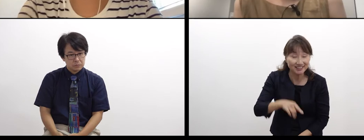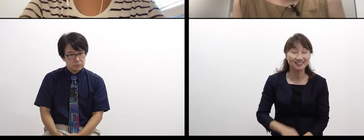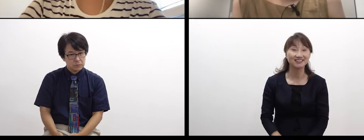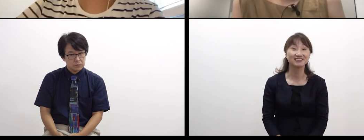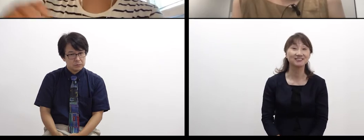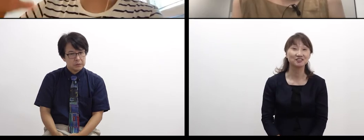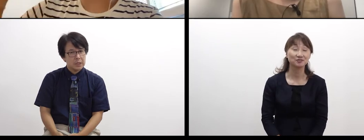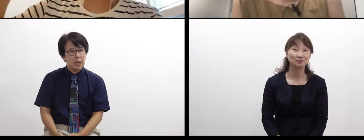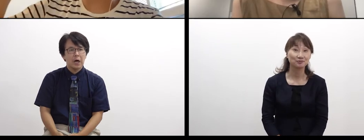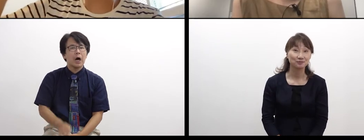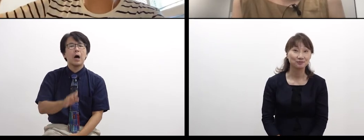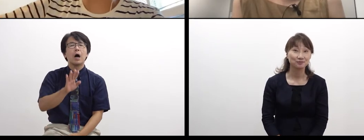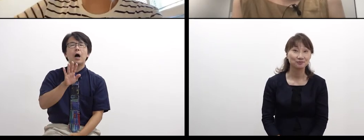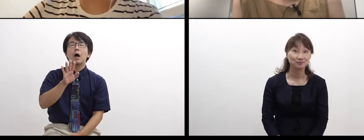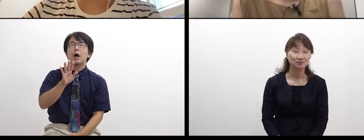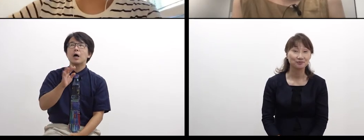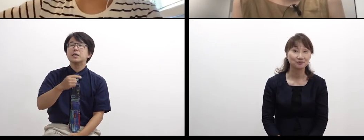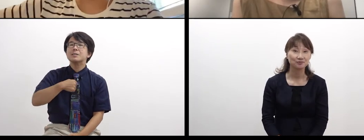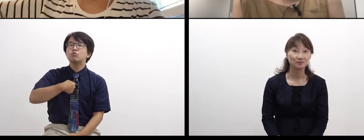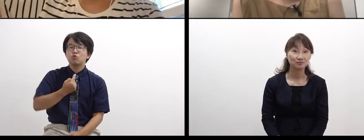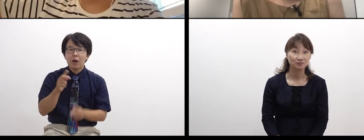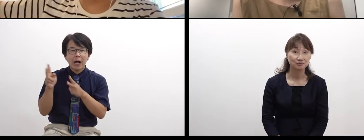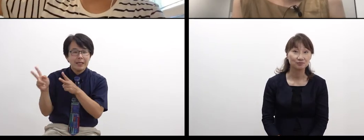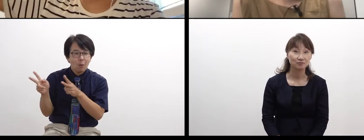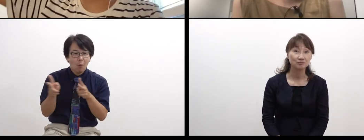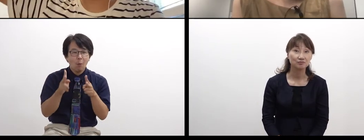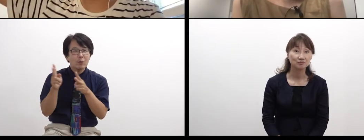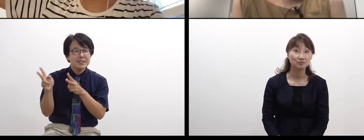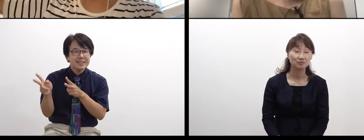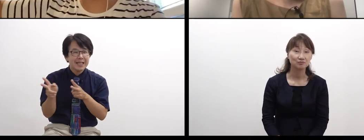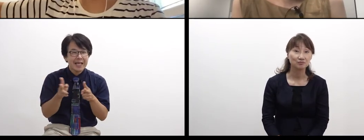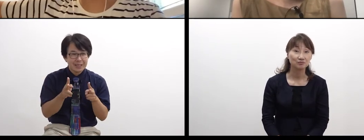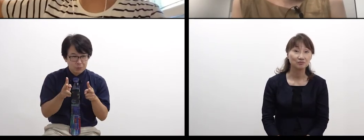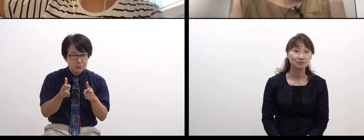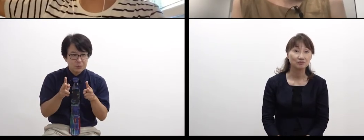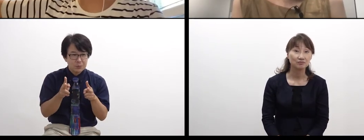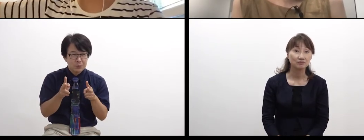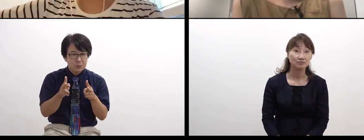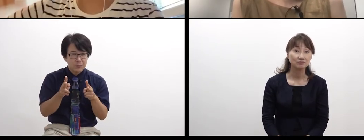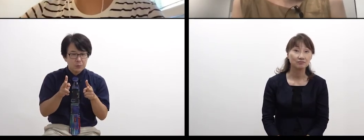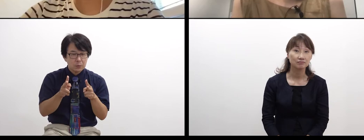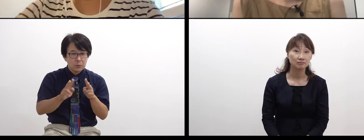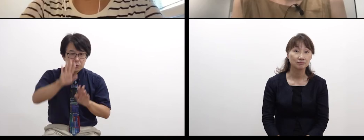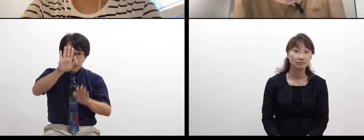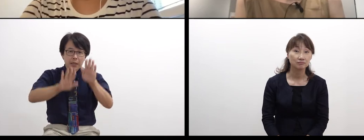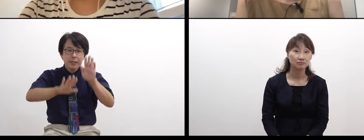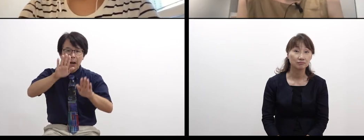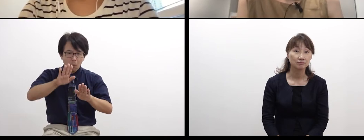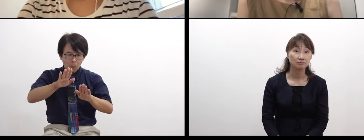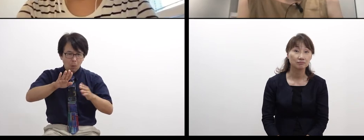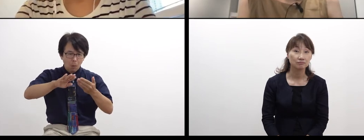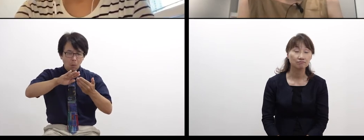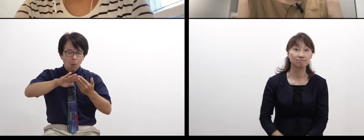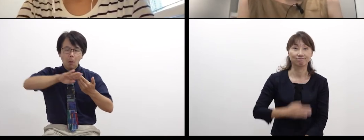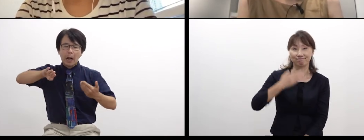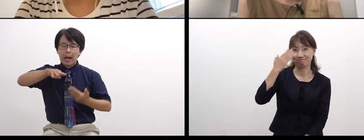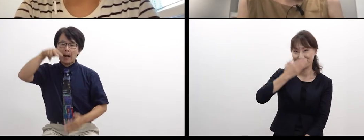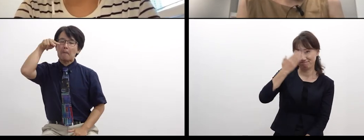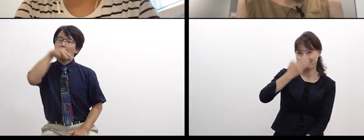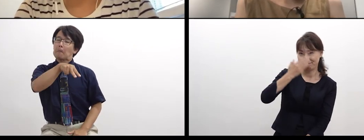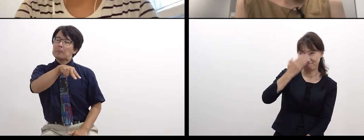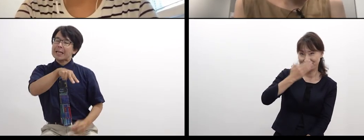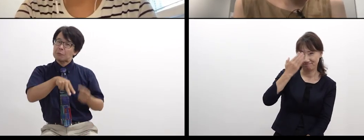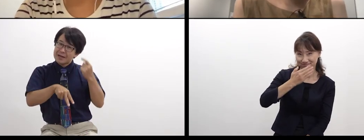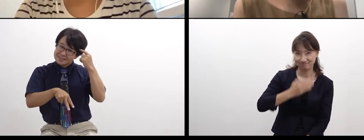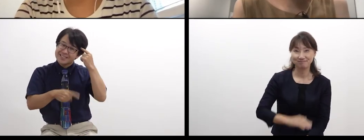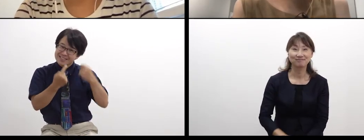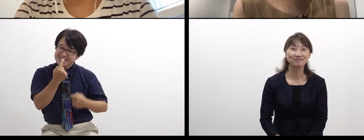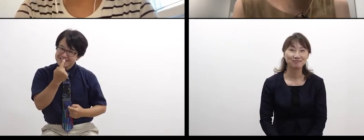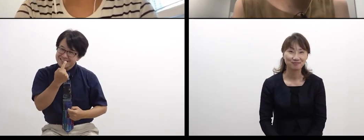it’s like I was watching myself preparing those stuff objectively. WADA: Uh-huh.